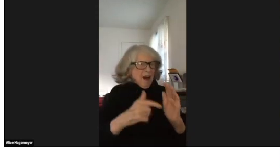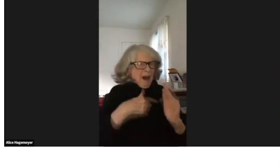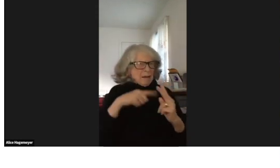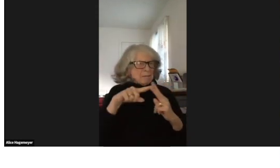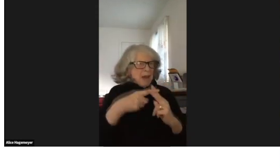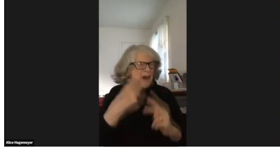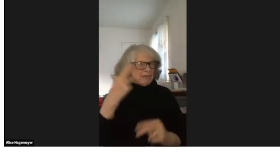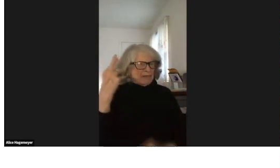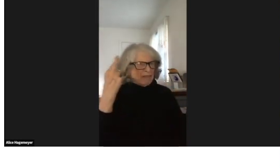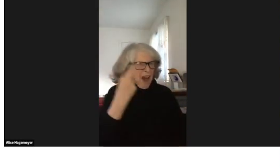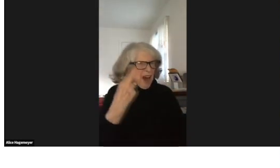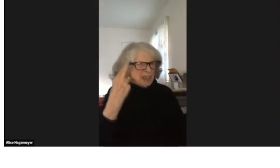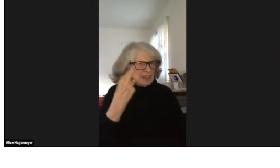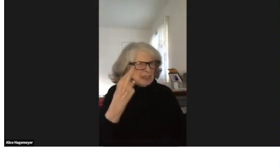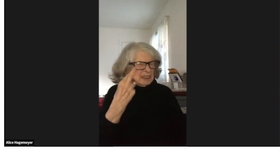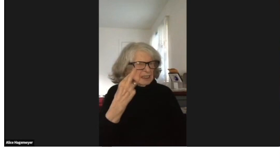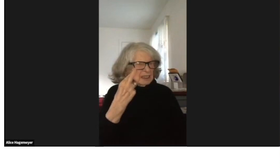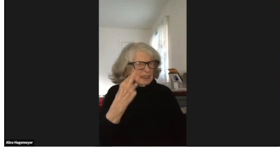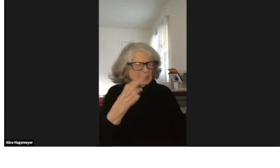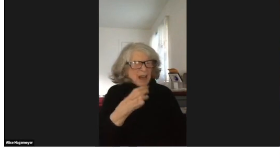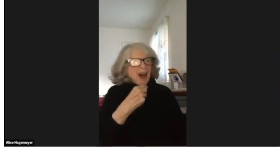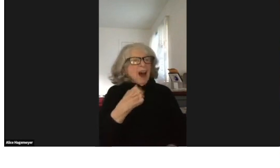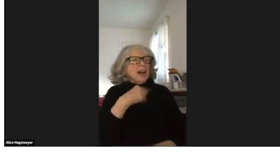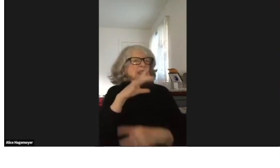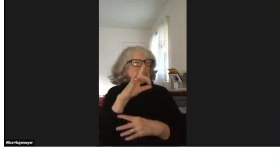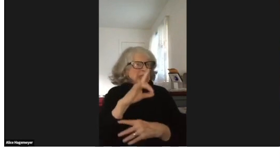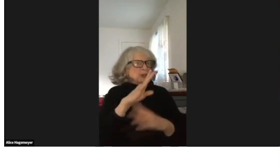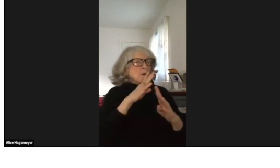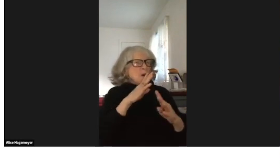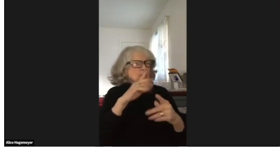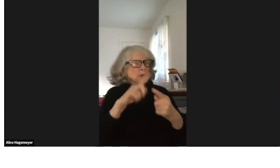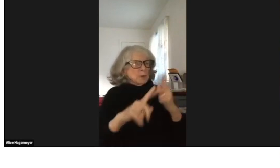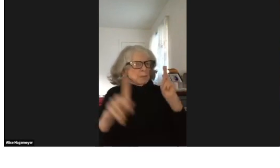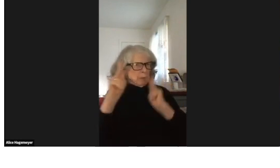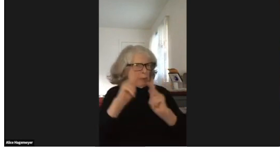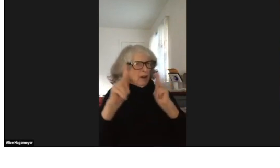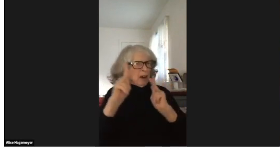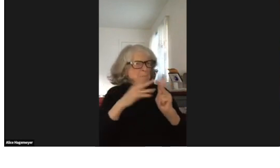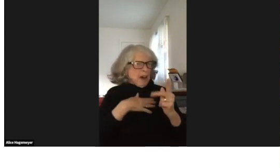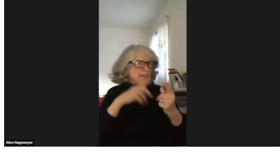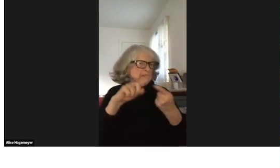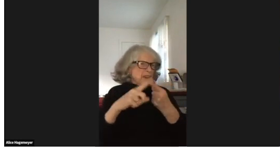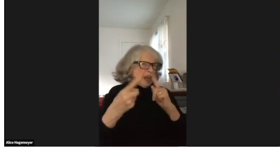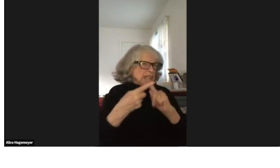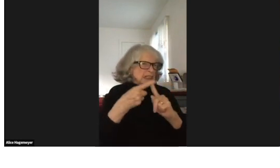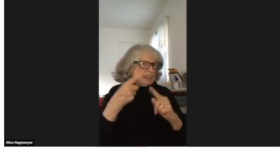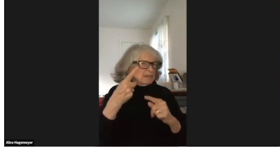It wasn't until I became a librarian until I realized, wait a minute,